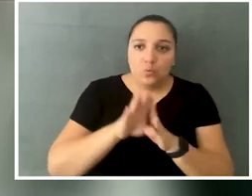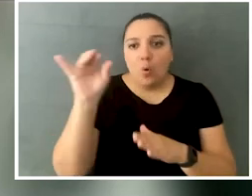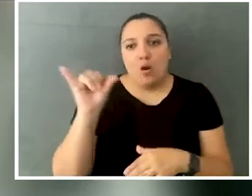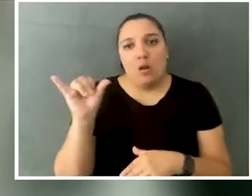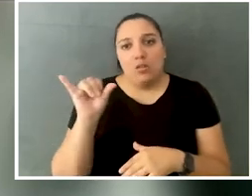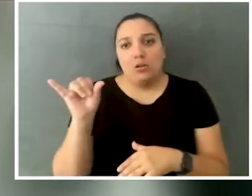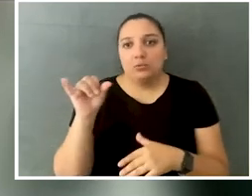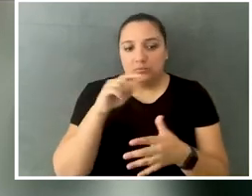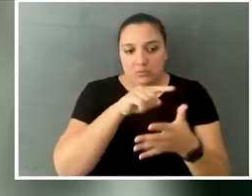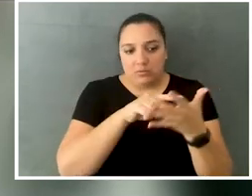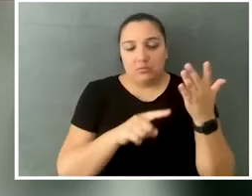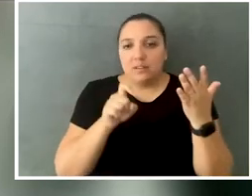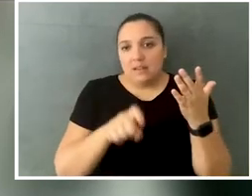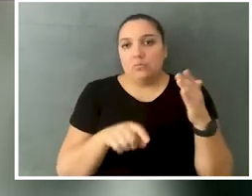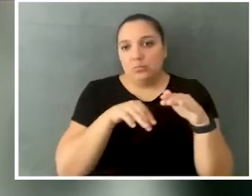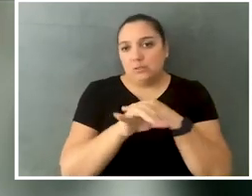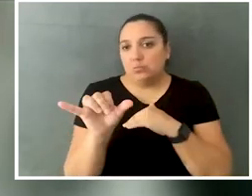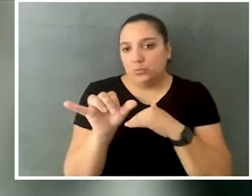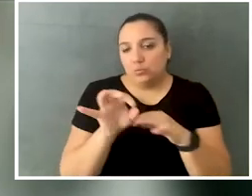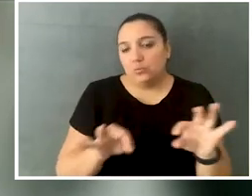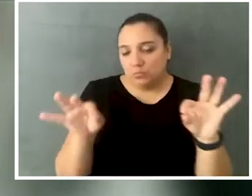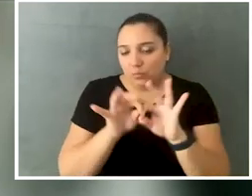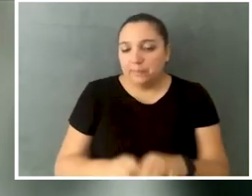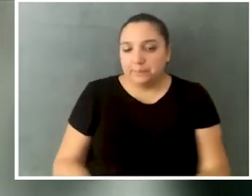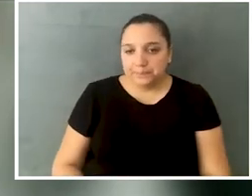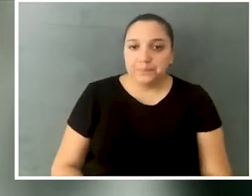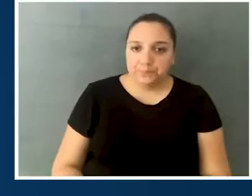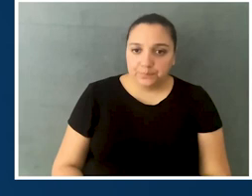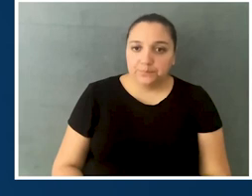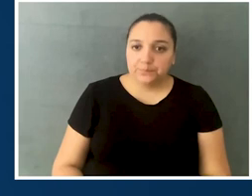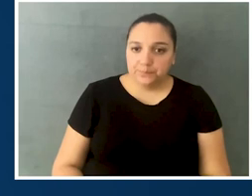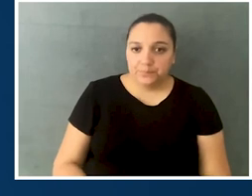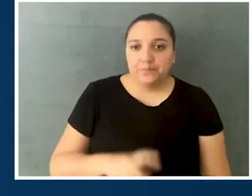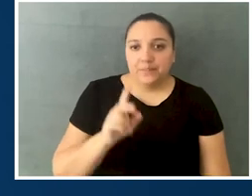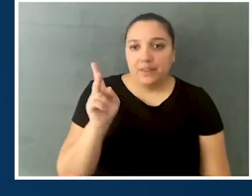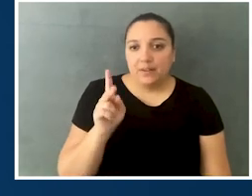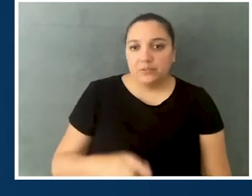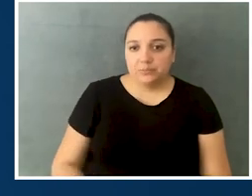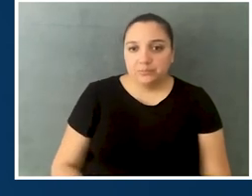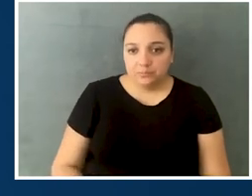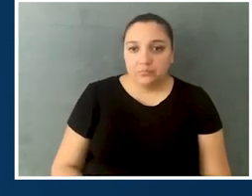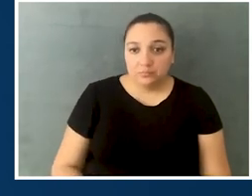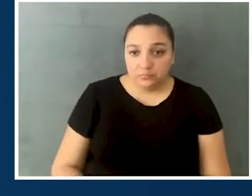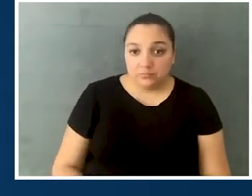So, making sure those things are also accessible to people is very important. Right, and certainly all of those experiences